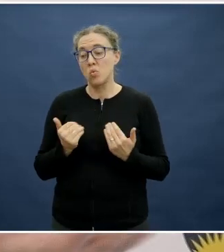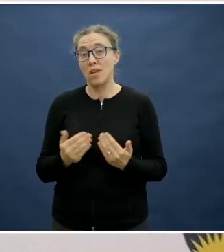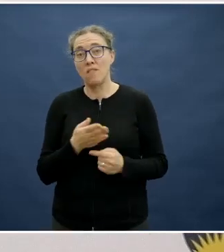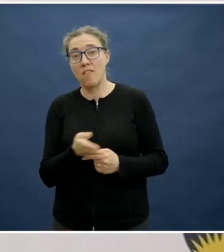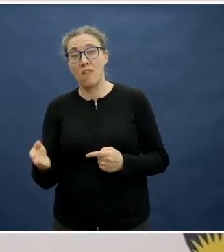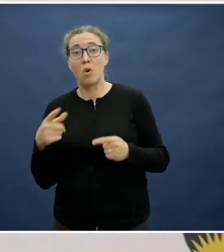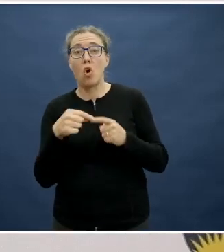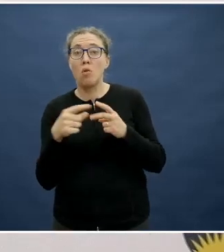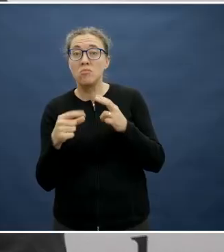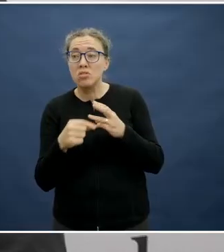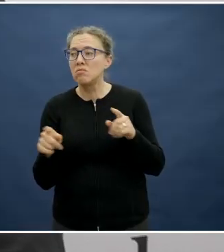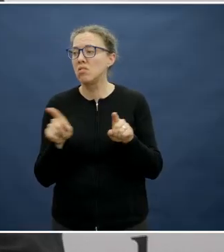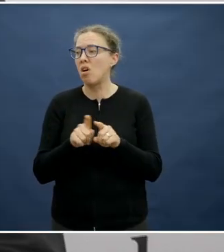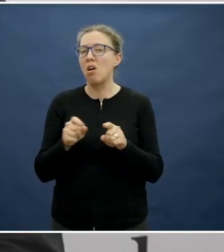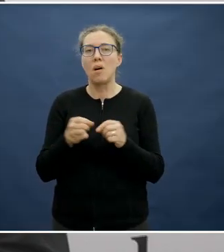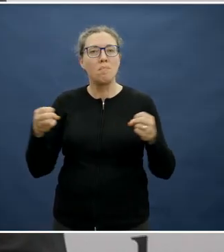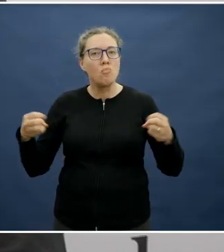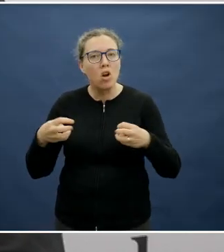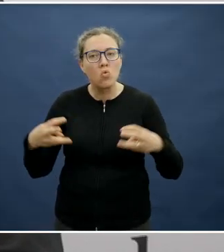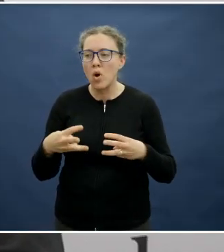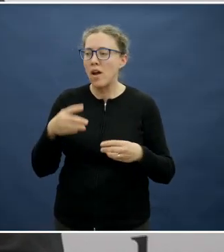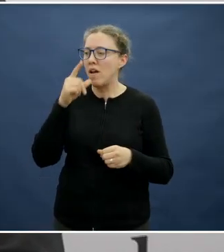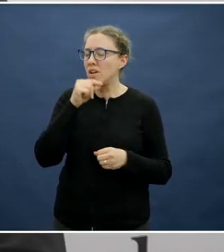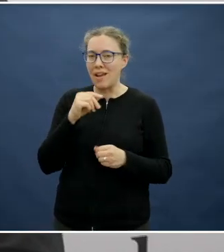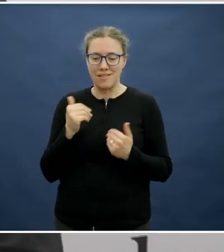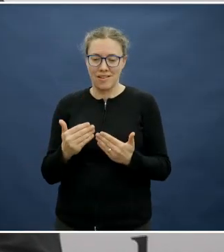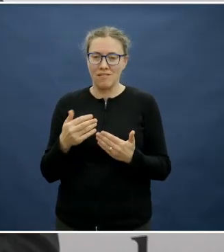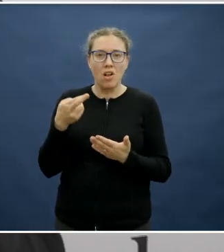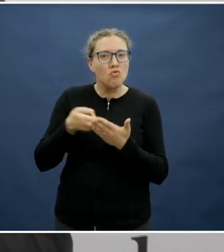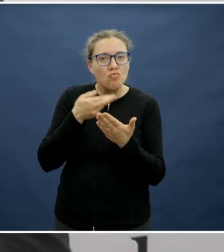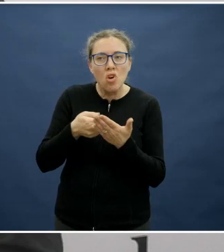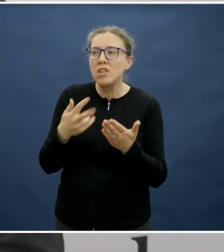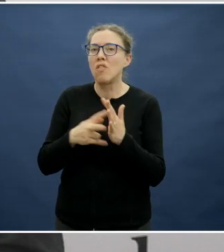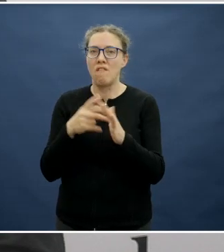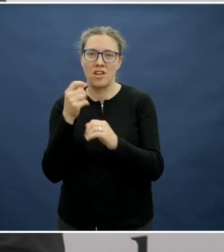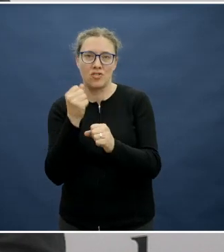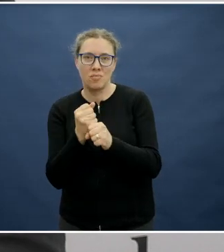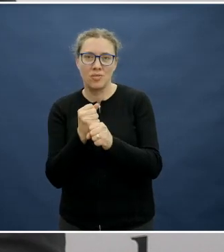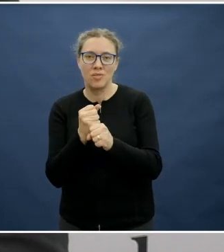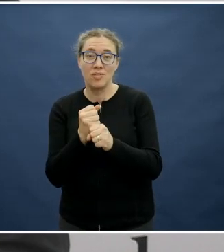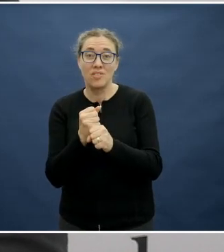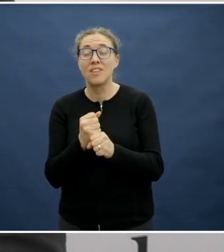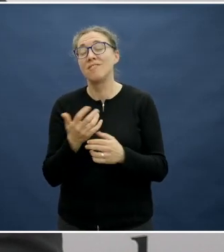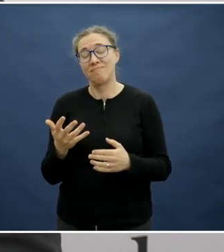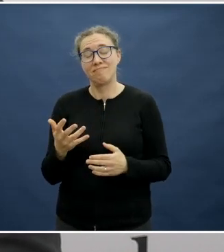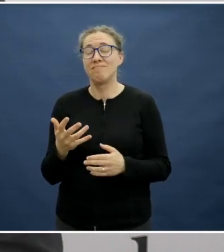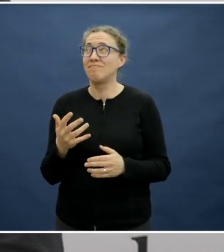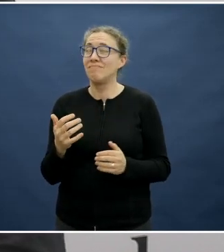That is exactly the logistics I was referring to. I as an adult don't want to take a sandwich to work every single day.